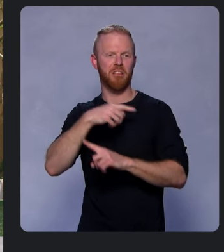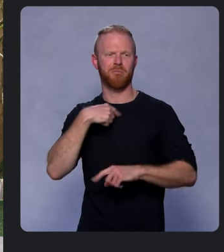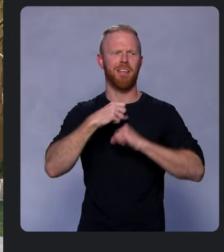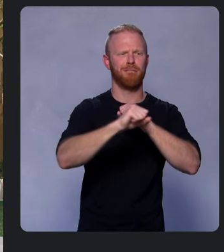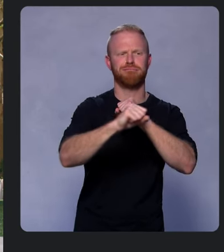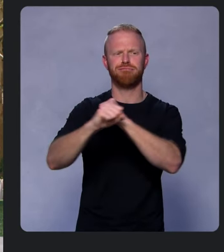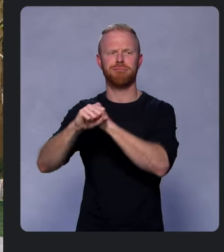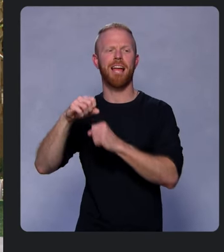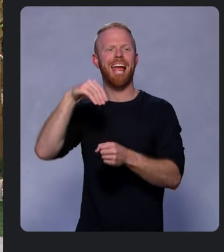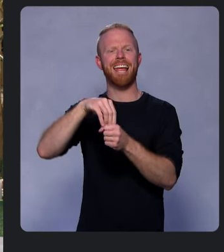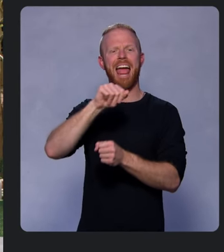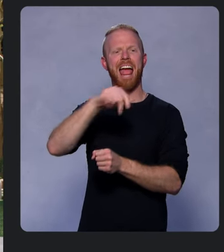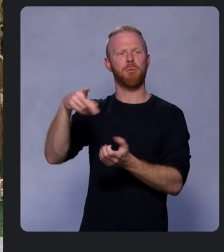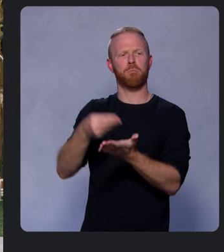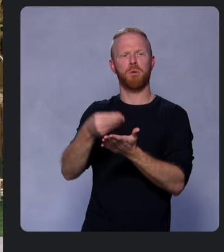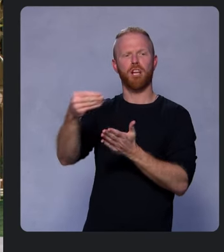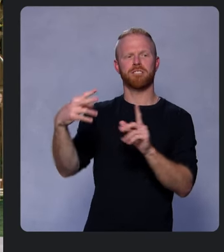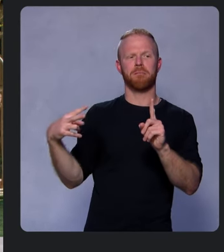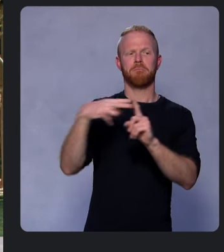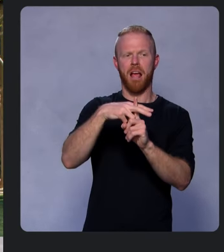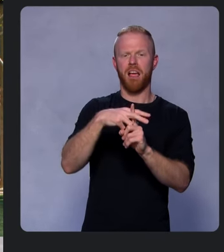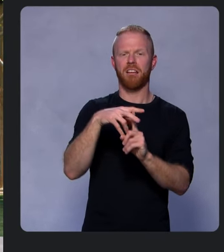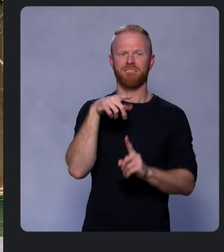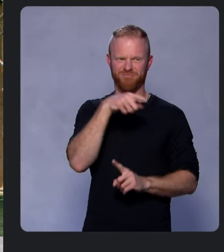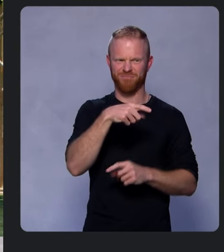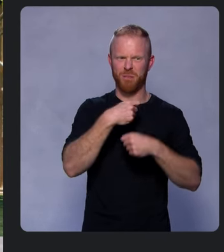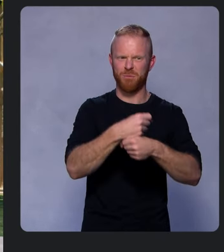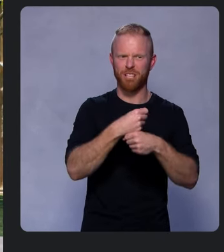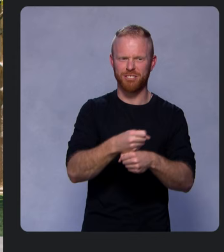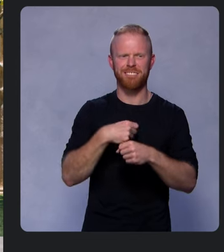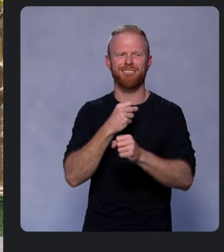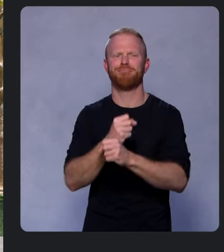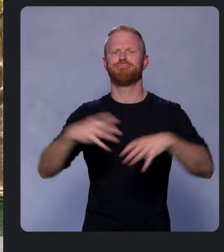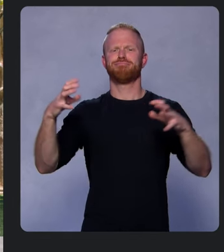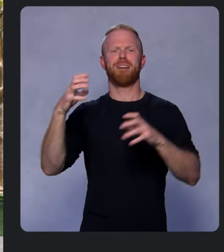We’re expanding the Google APIs and Cloud services your apps can access.